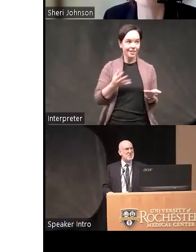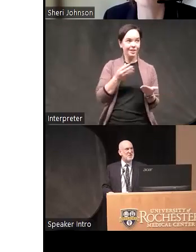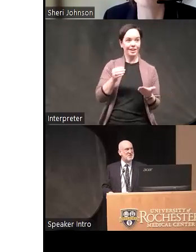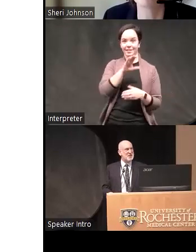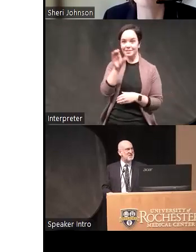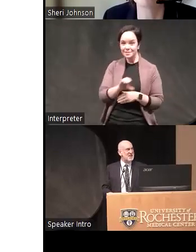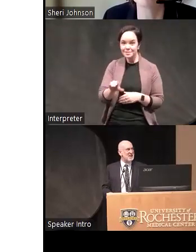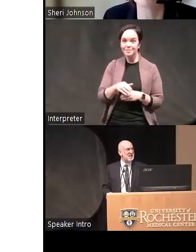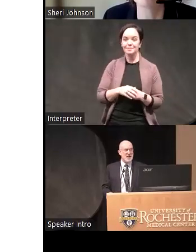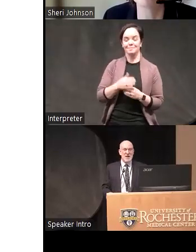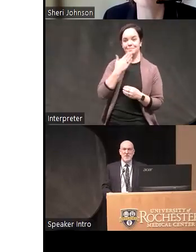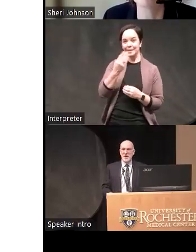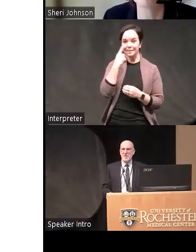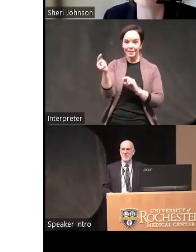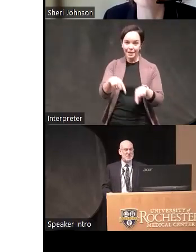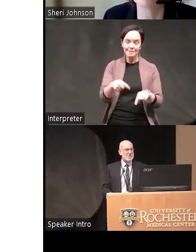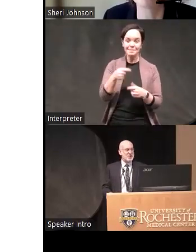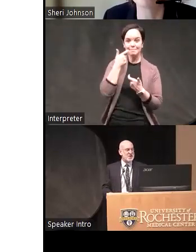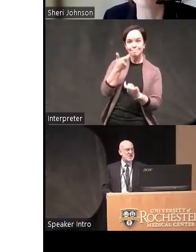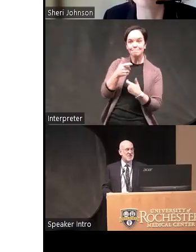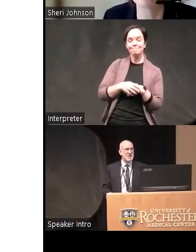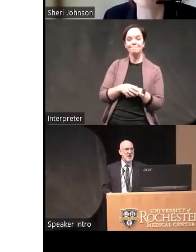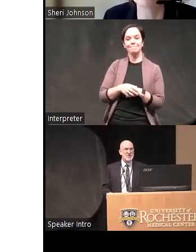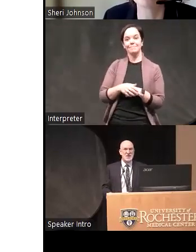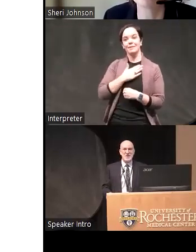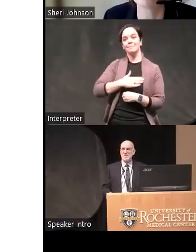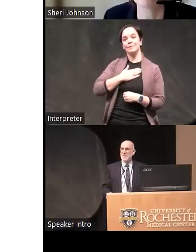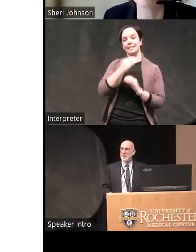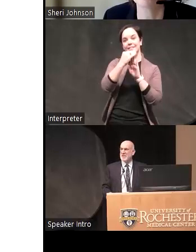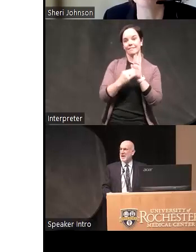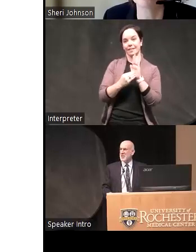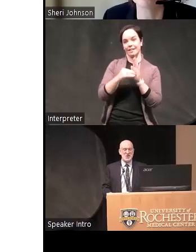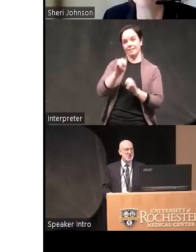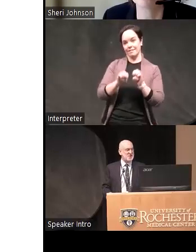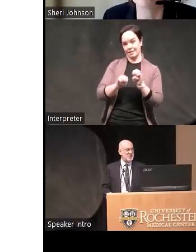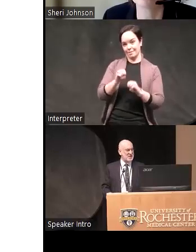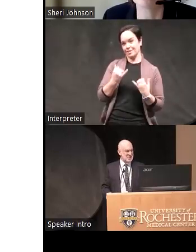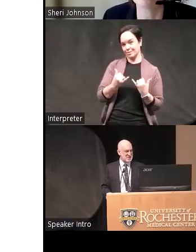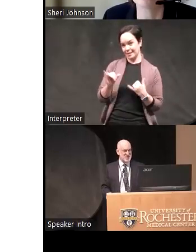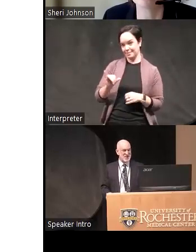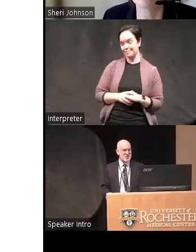for attending today and remind people to please fill out the evaluation in fact there's a slide